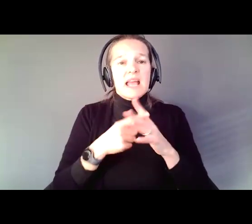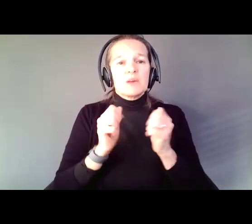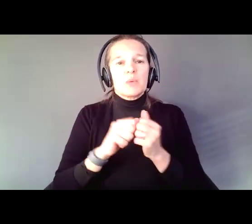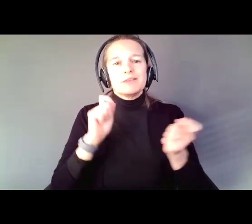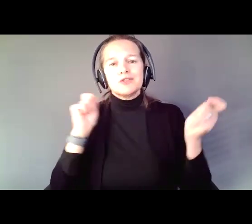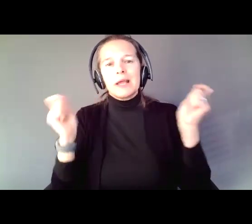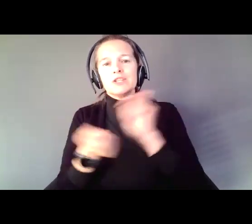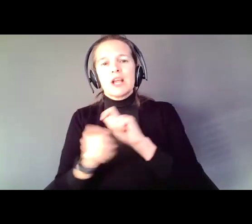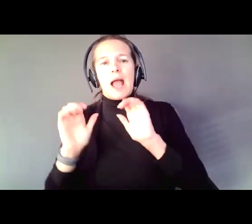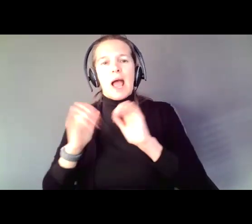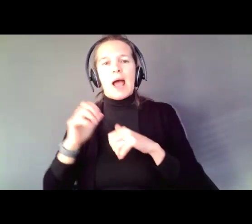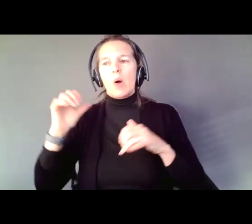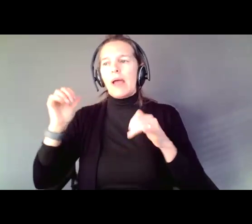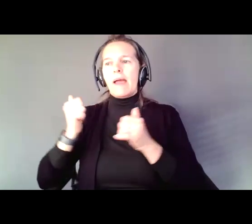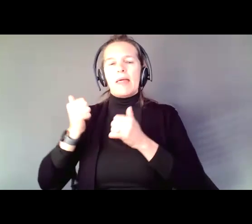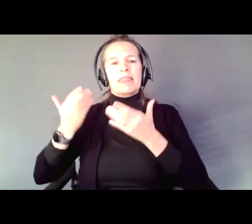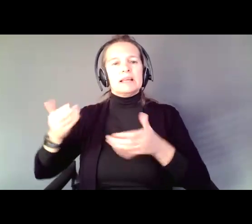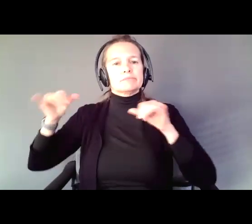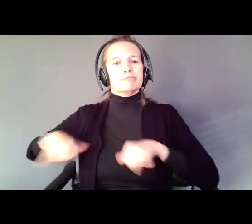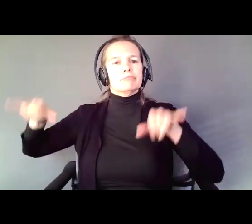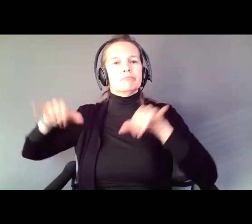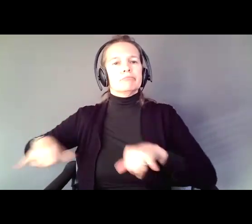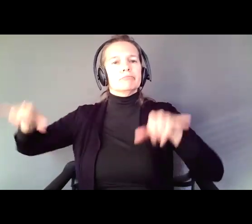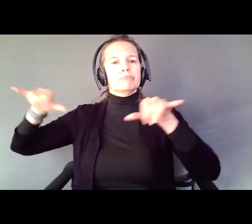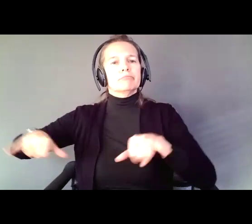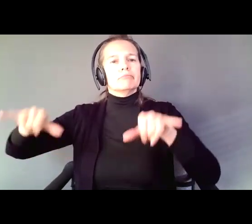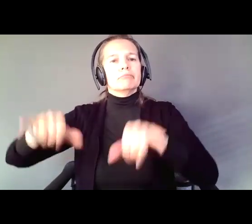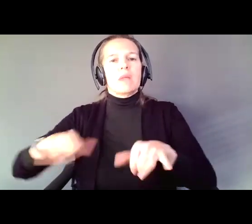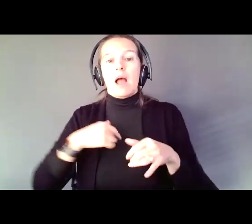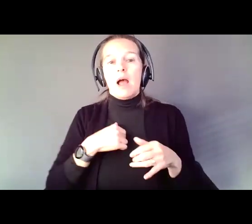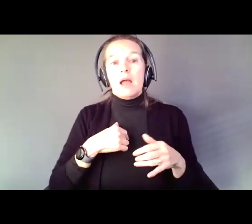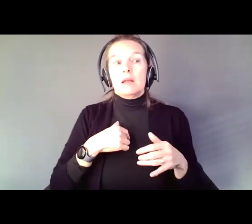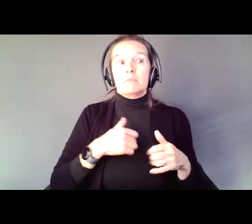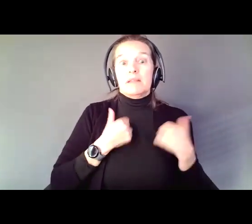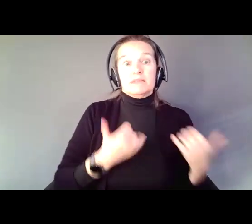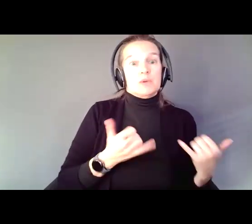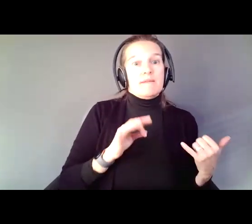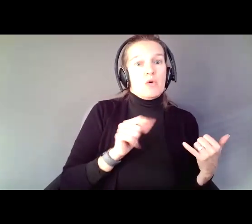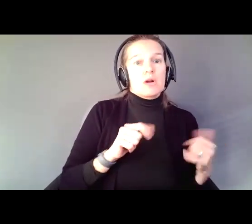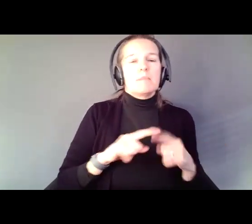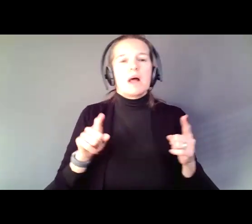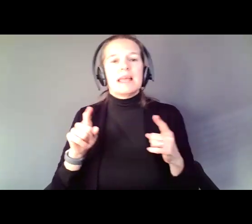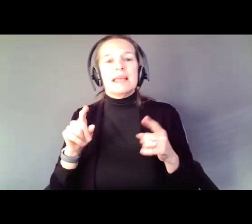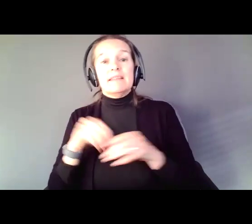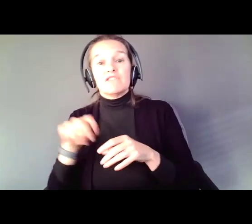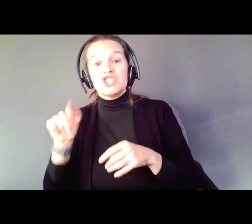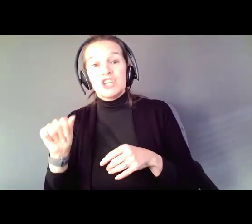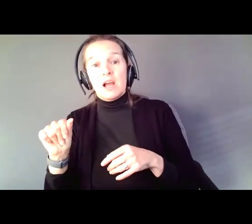I live in Virginia and I am talking to you today from Florida. Where I am sitting right now,